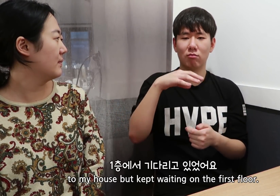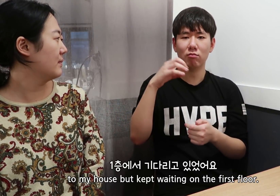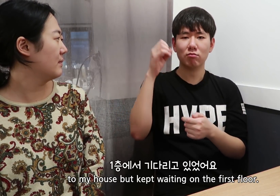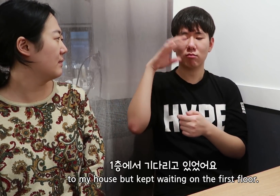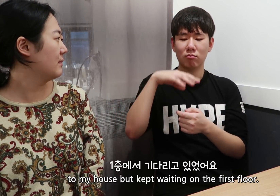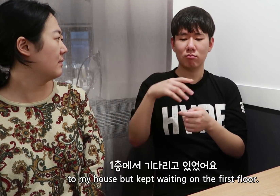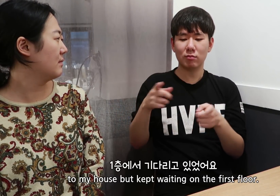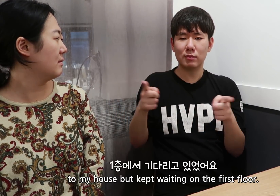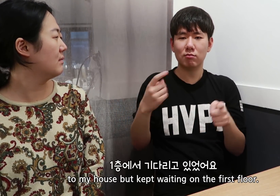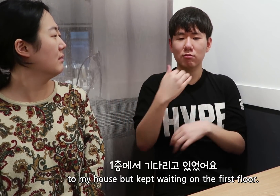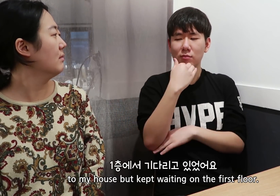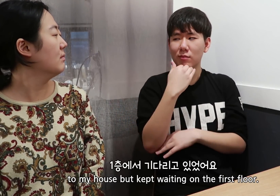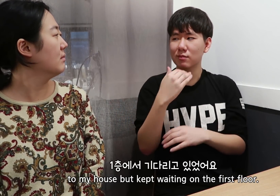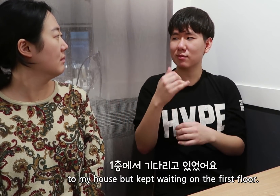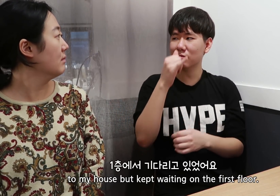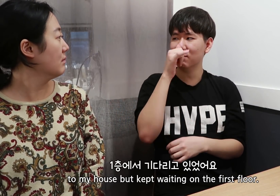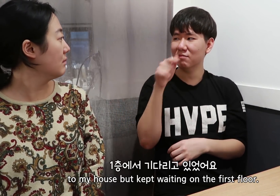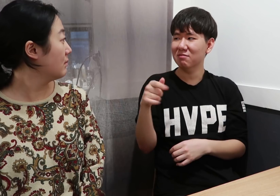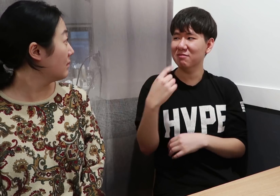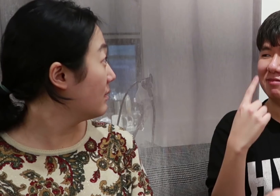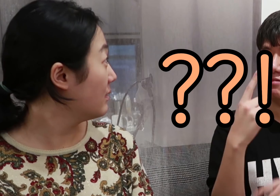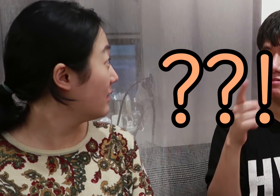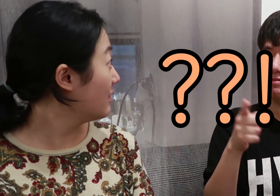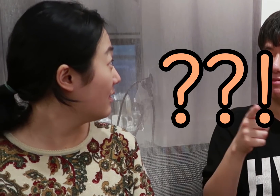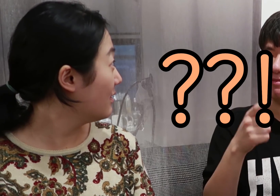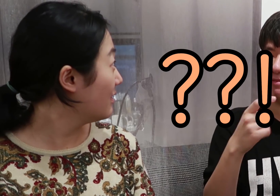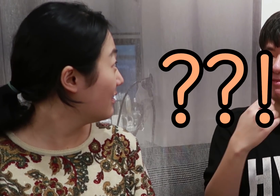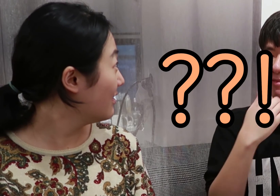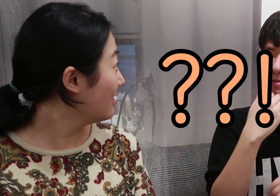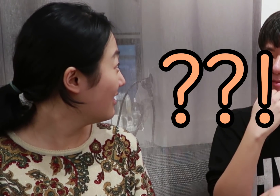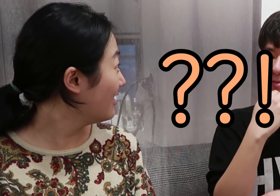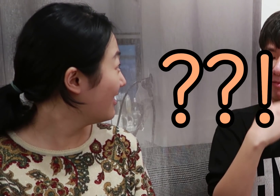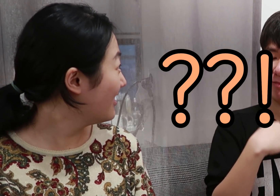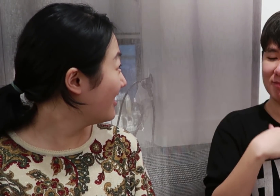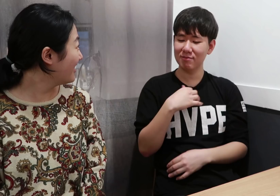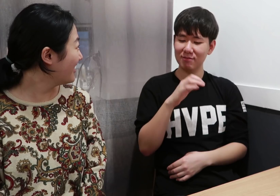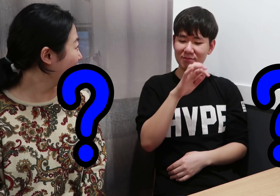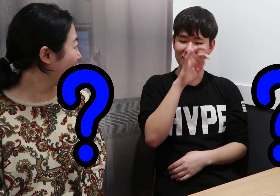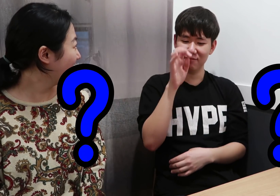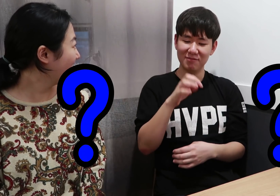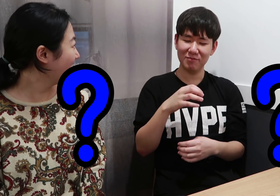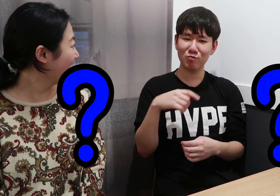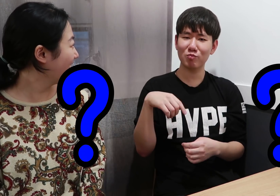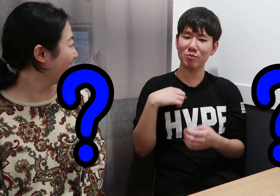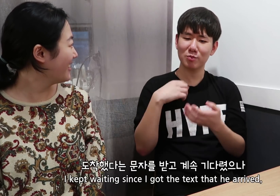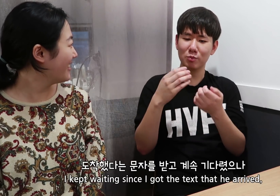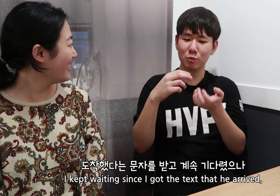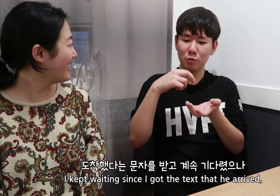to my house but kept waiting on the first floor!!!! (Gosh)